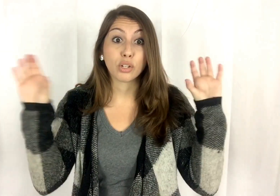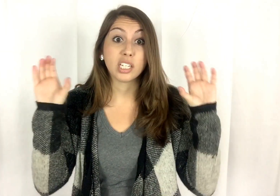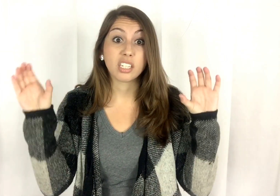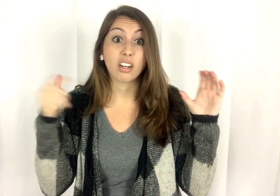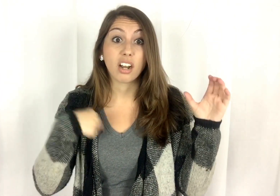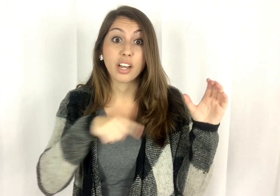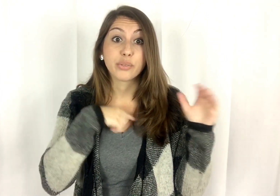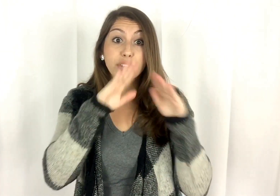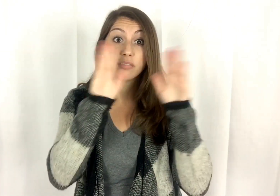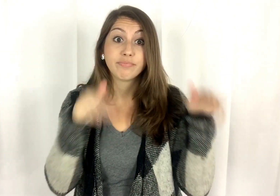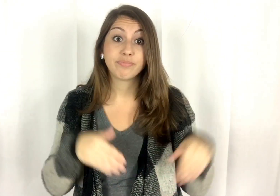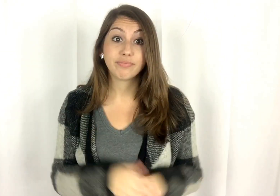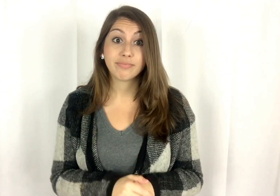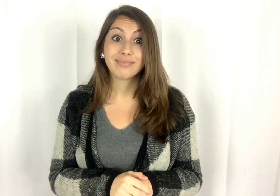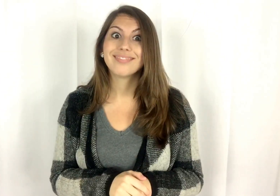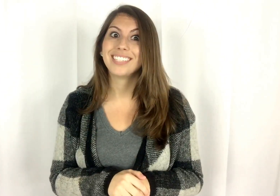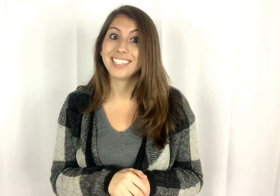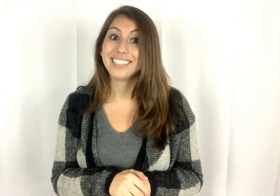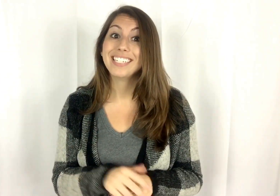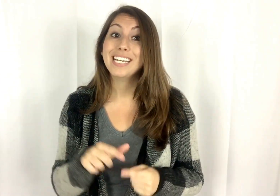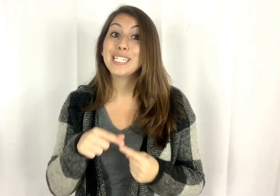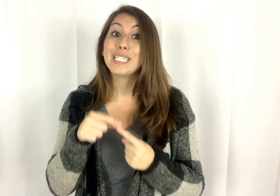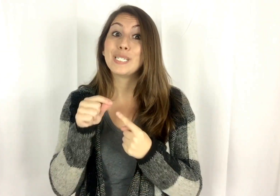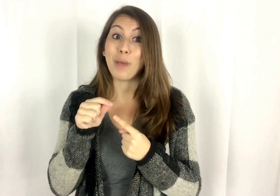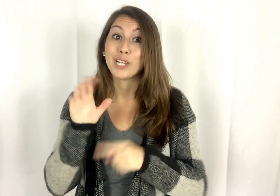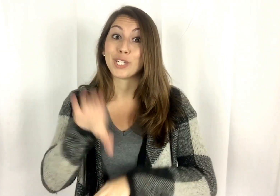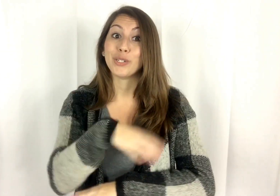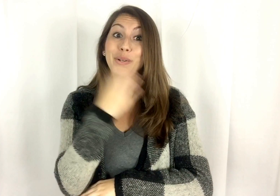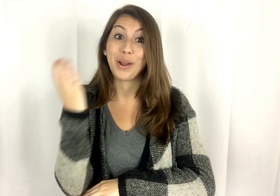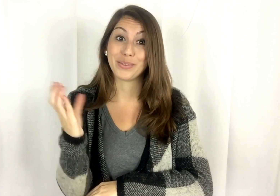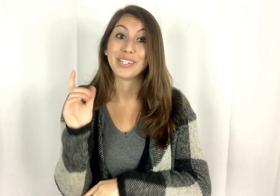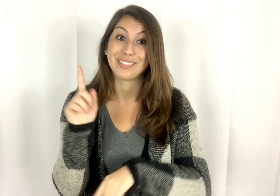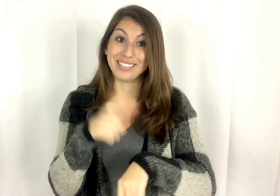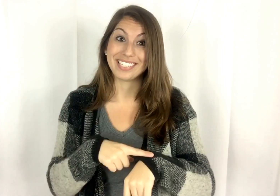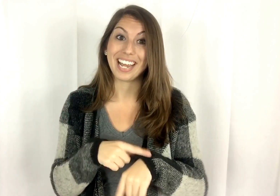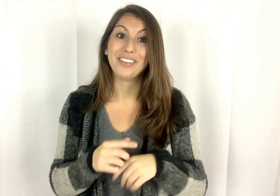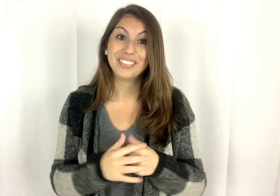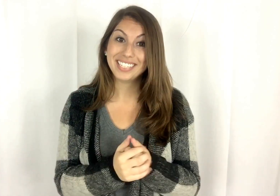crazy at our house. Especially around Christmastime!